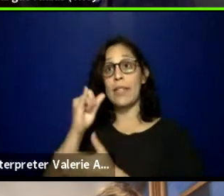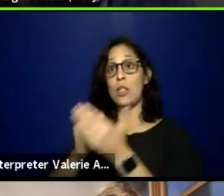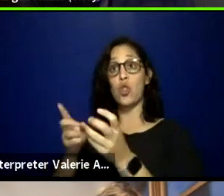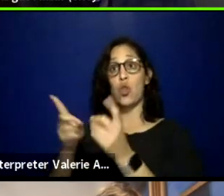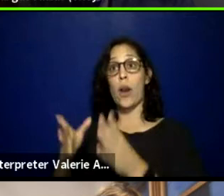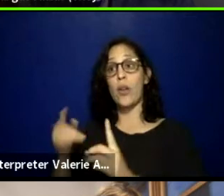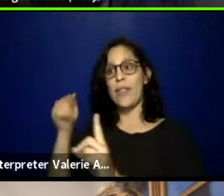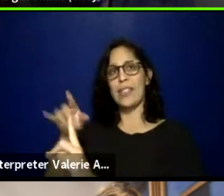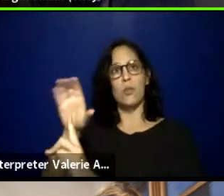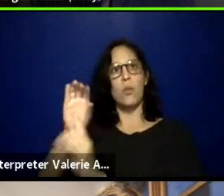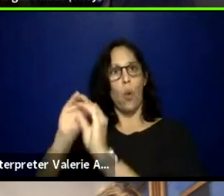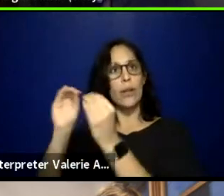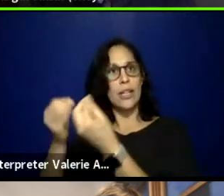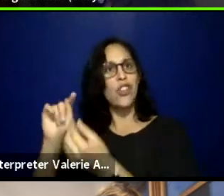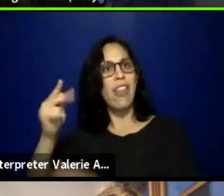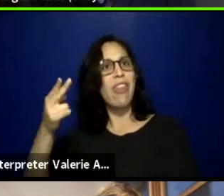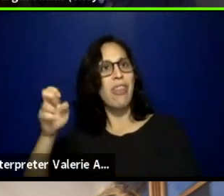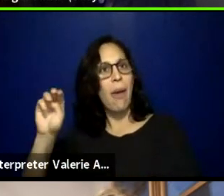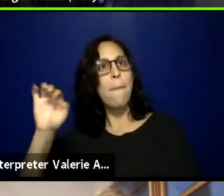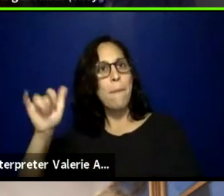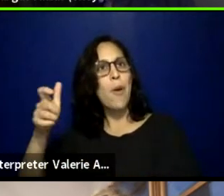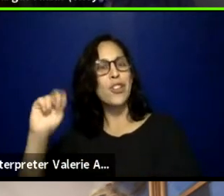and I am so excited to be here with everyone.